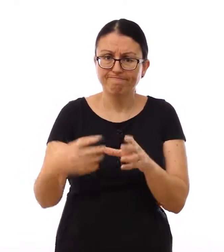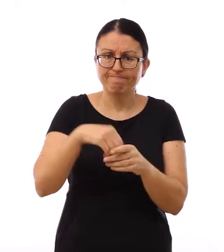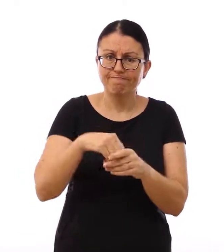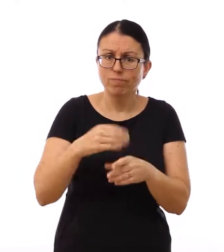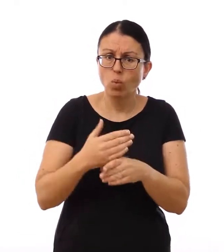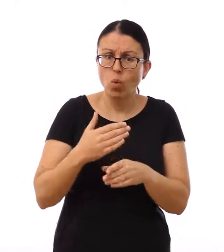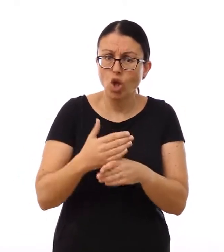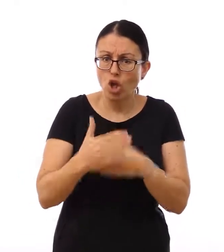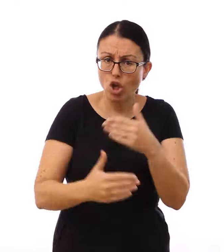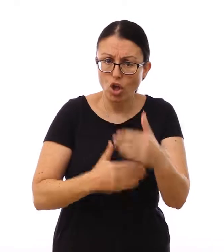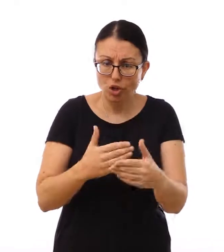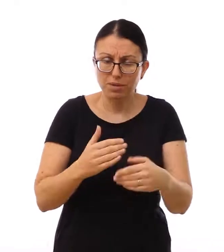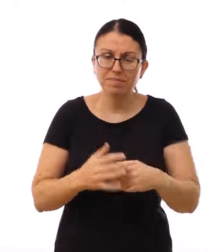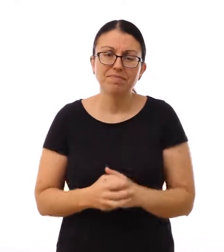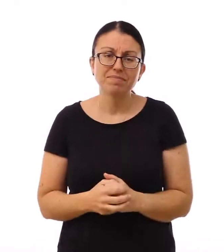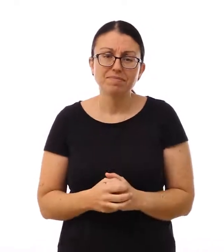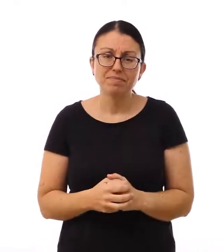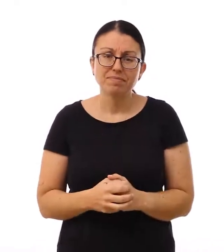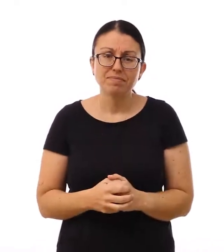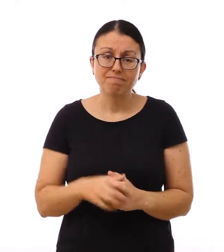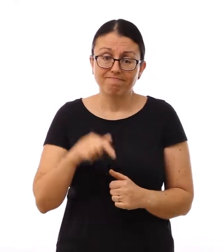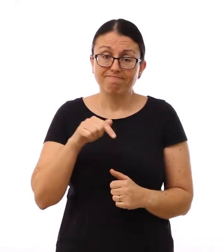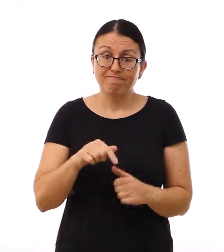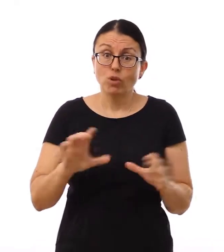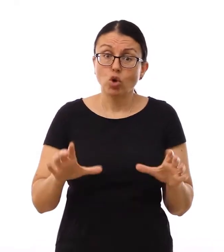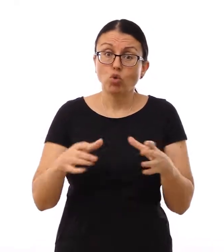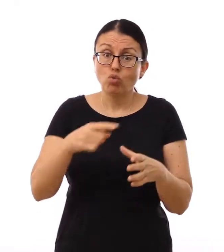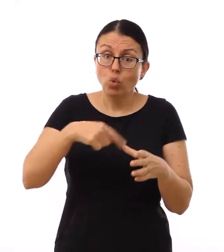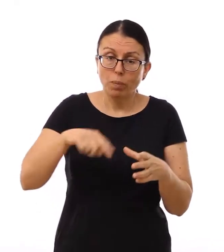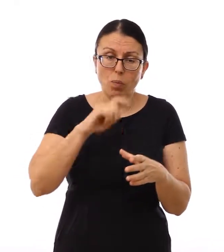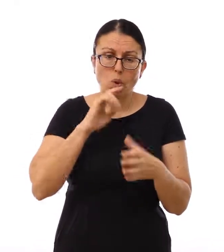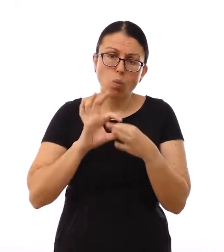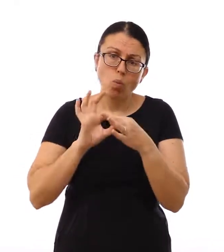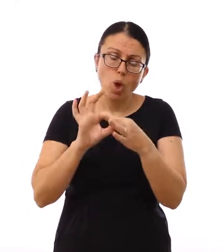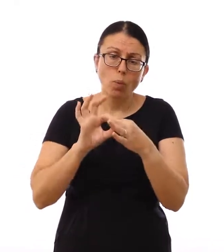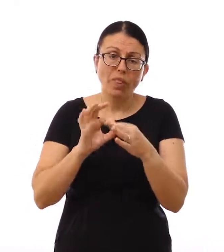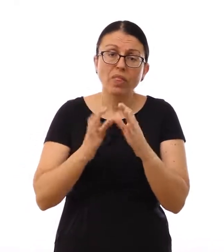are involved in the Alliance’s work. This group will work with